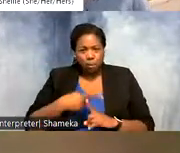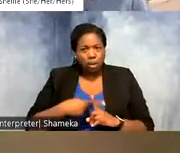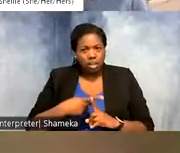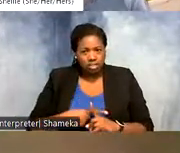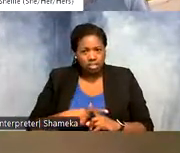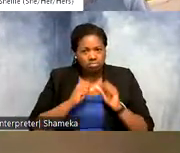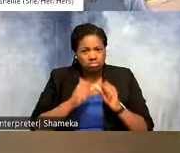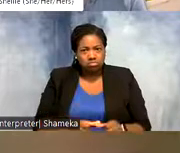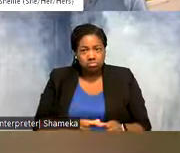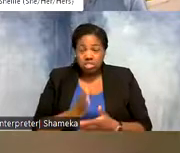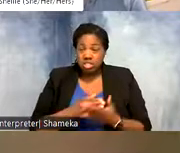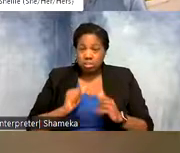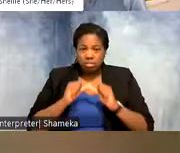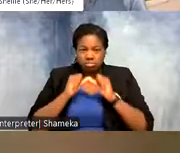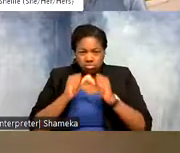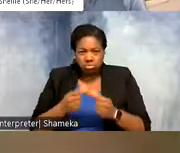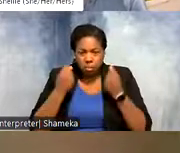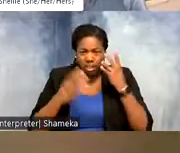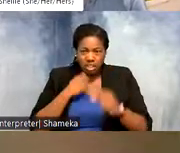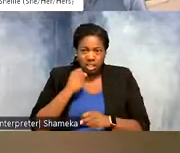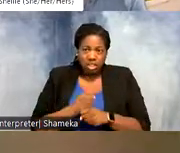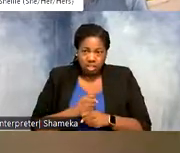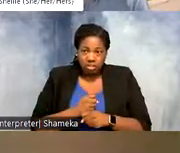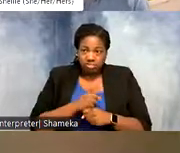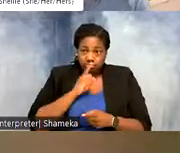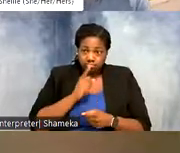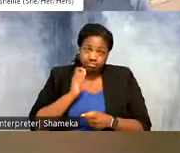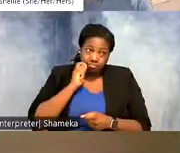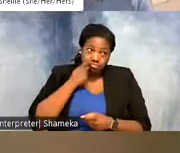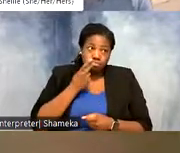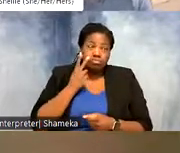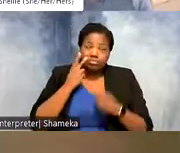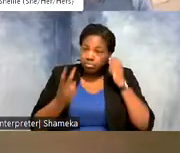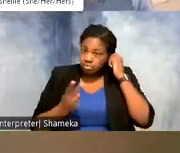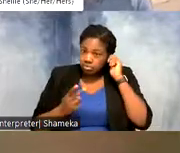but some can last for many years, which is really neat to see what the bird does in more than one